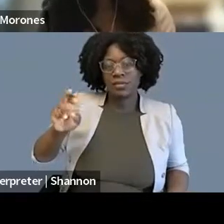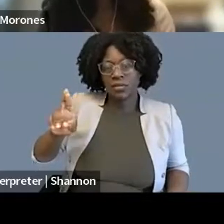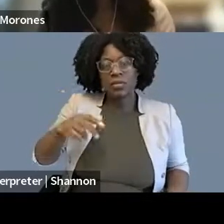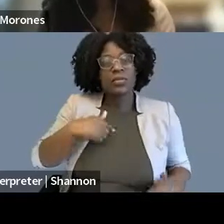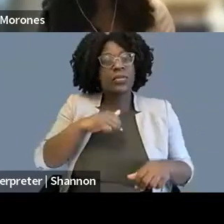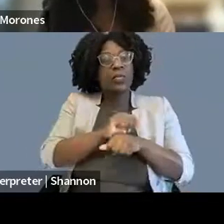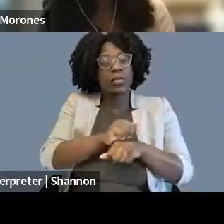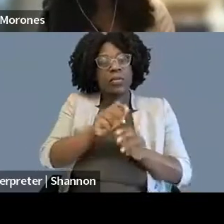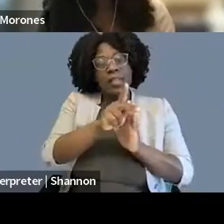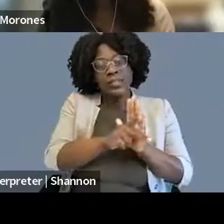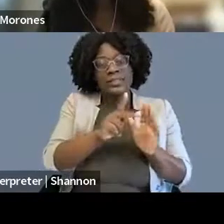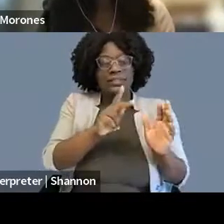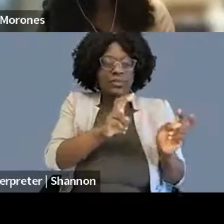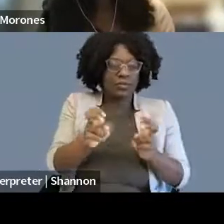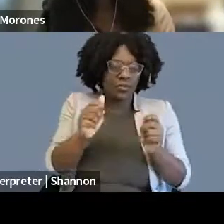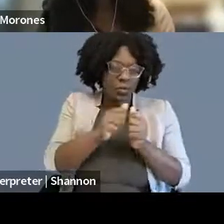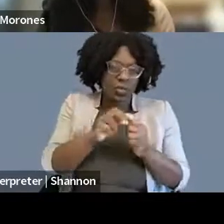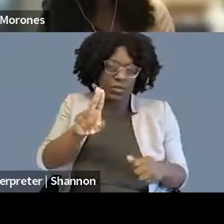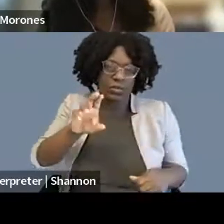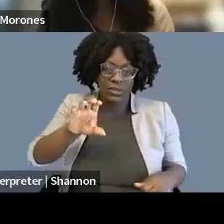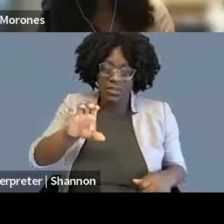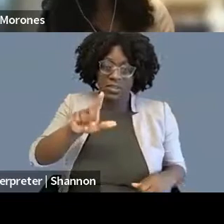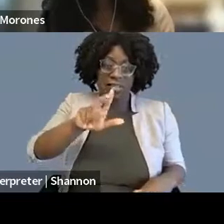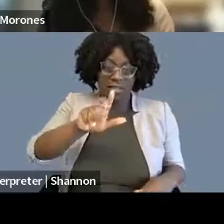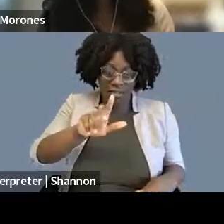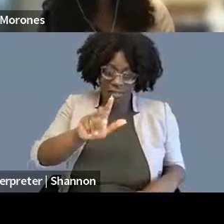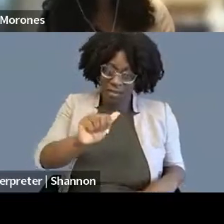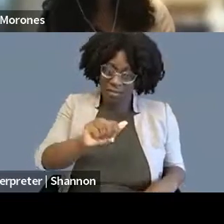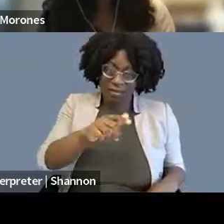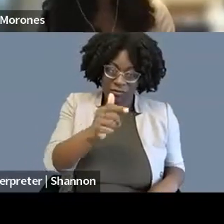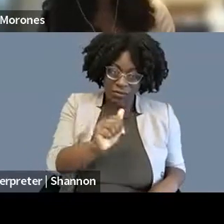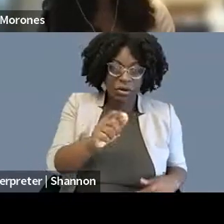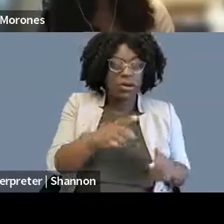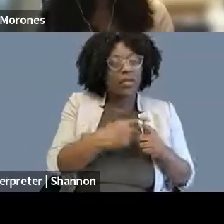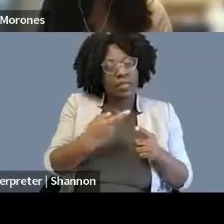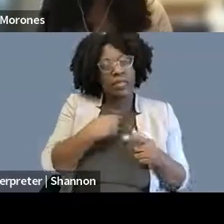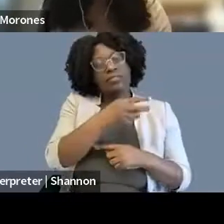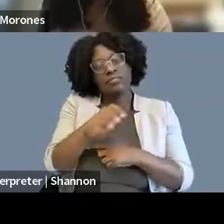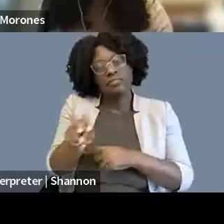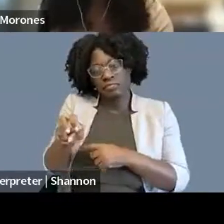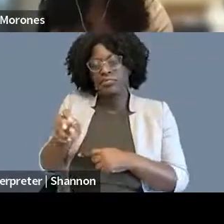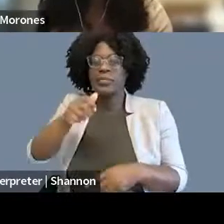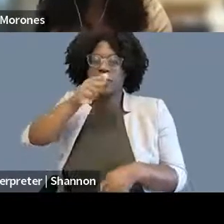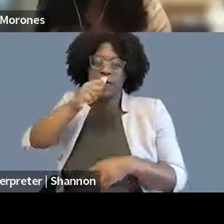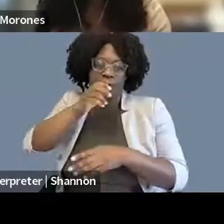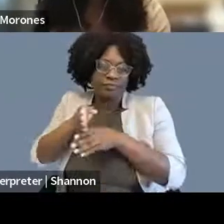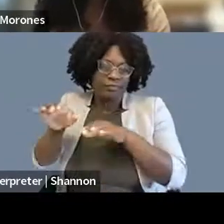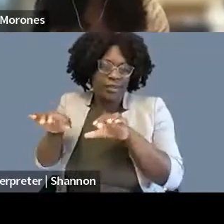I then went into private practice in Georgia, which is not uncommon when you are a constitutional and civil rights lawyer.